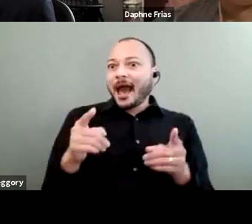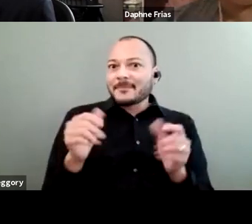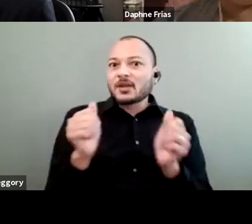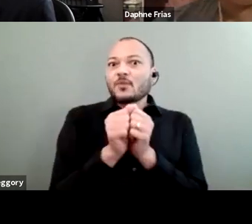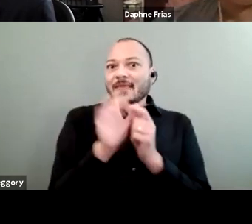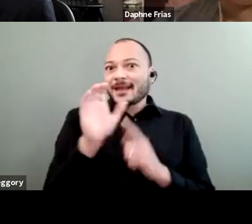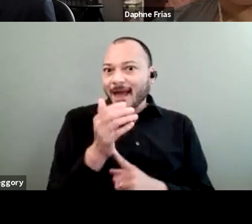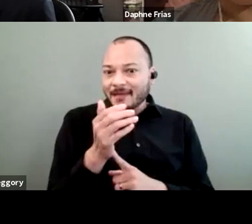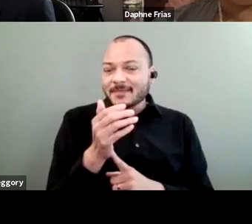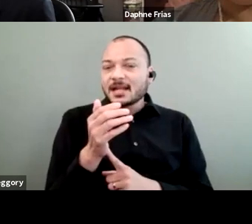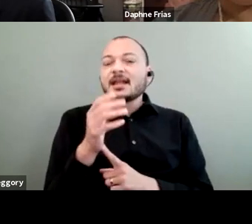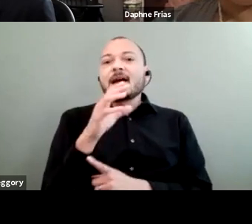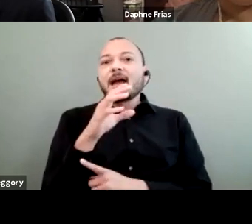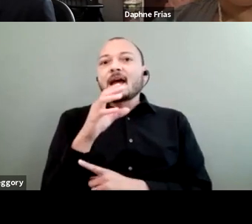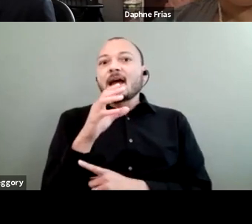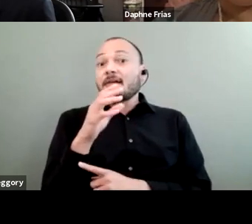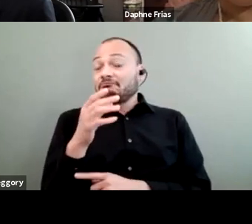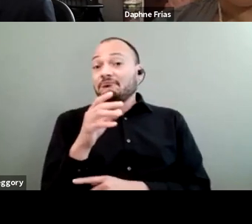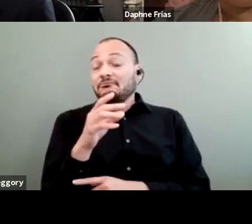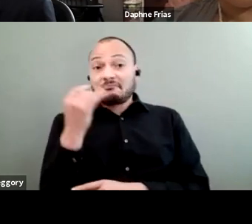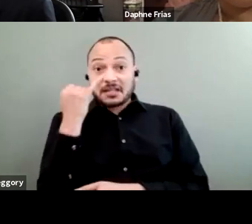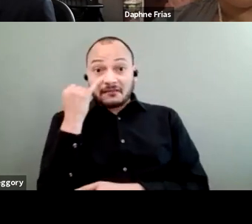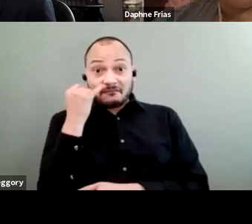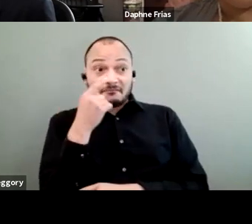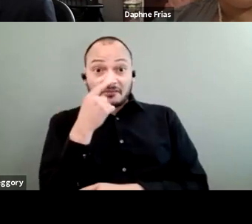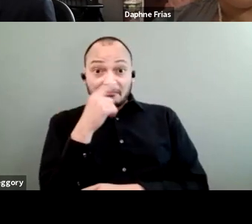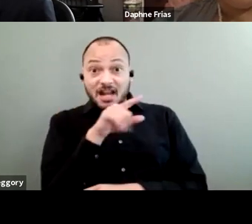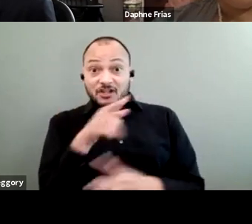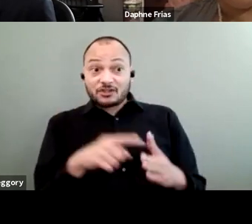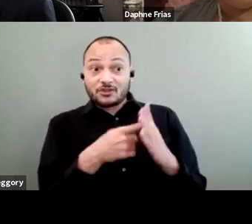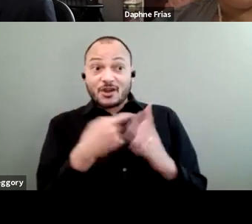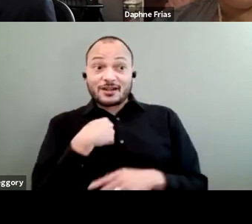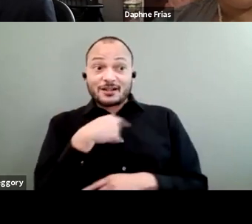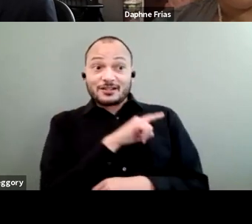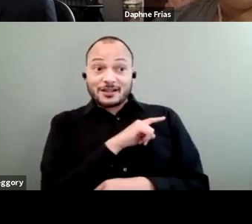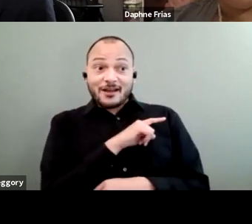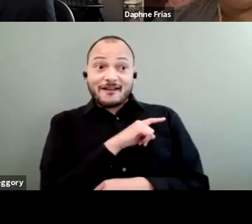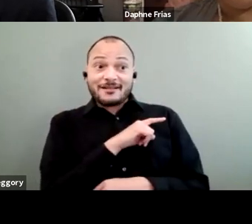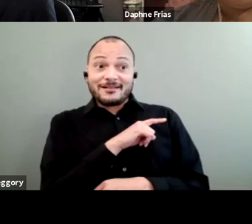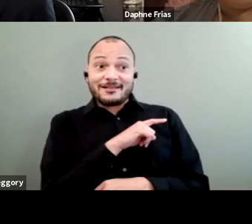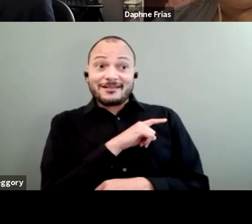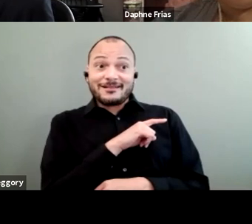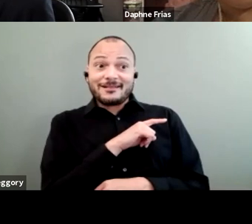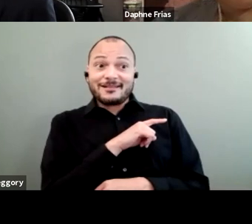And Dr. Yolanda, I don't know if you could start us off, if you have thoughts in, especially, speaking to climate funders, or those who see themselves as kind of funders?